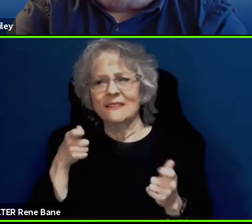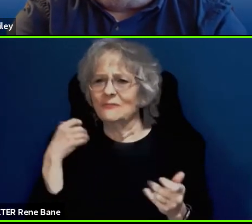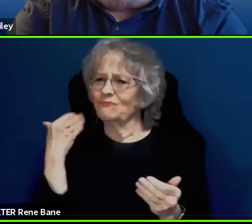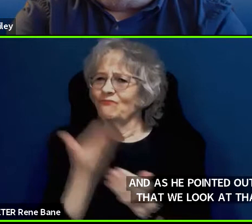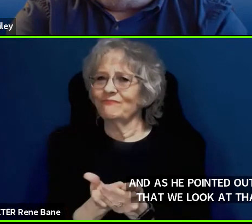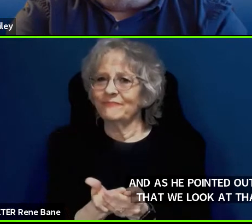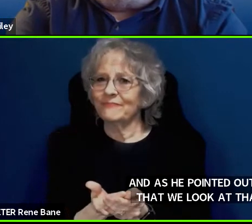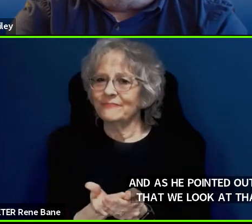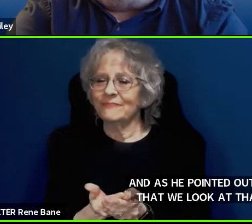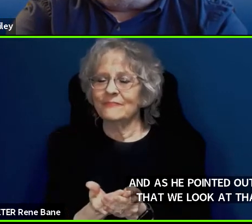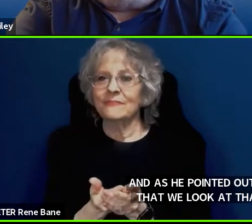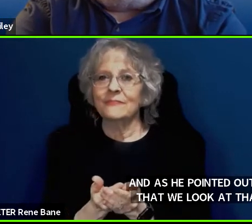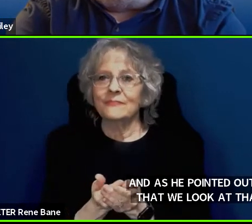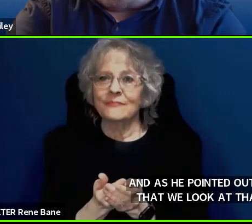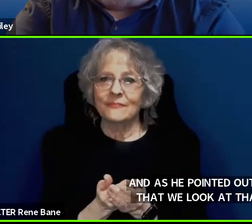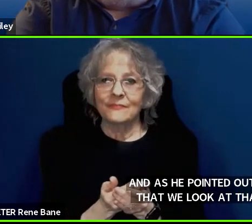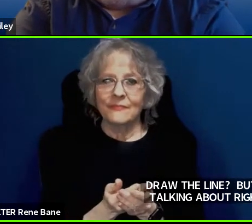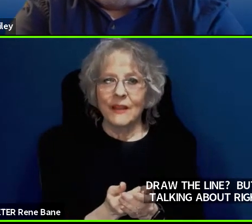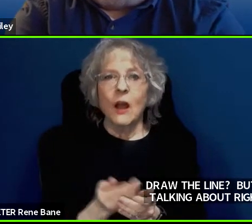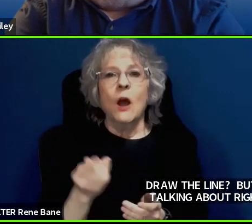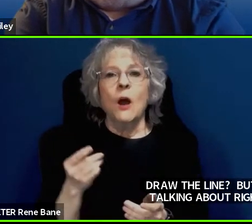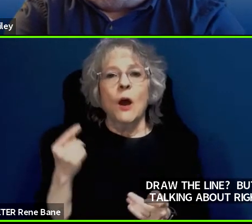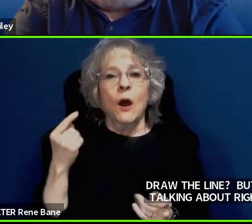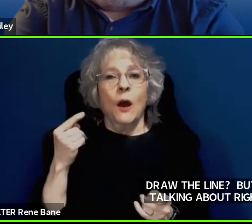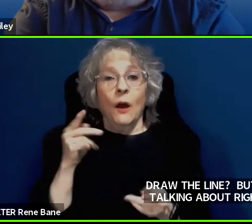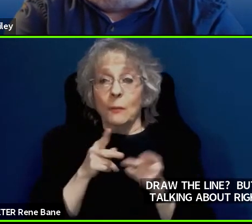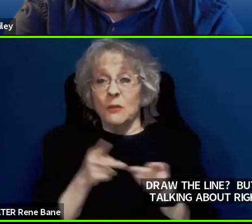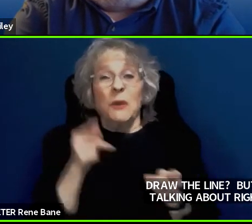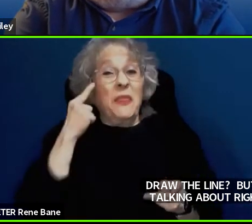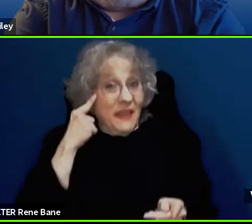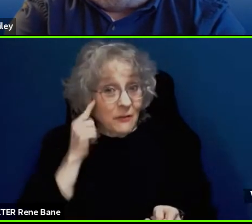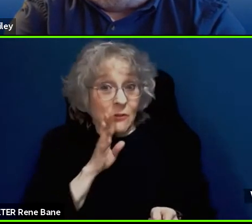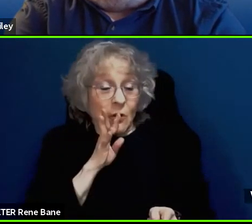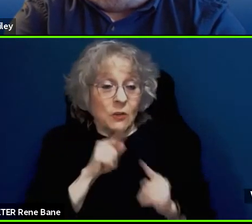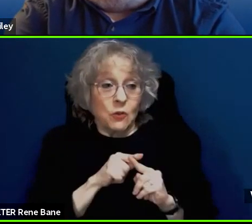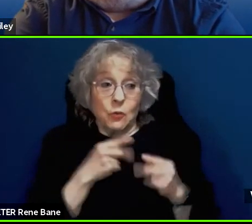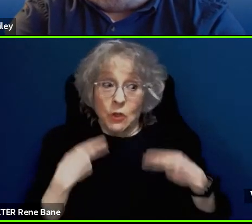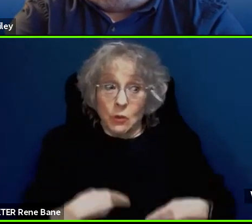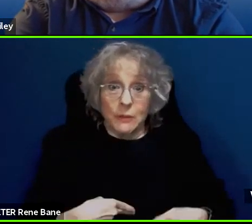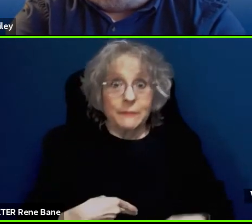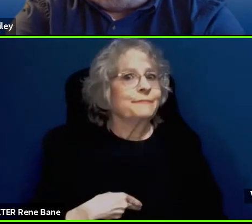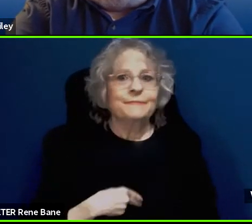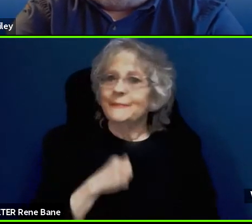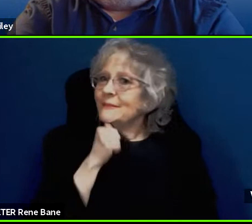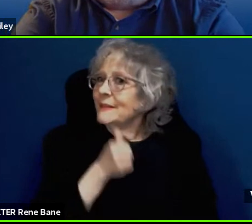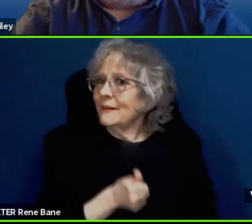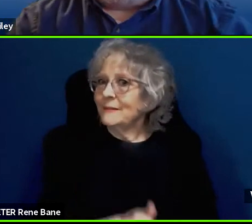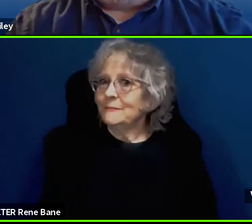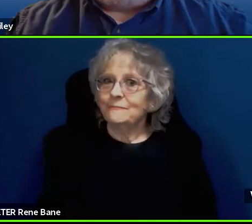people, places where we think we are talking to human beings, we aren't. And it may not even be